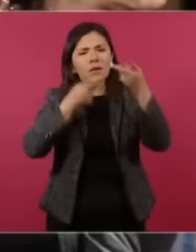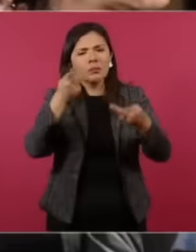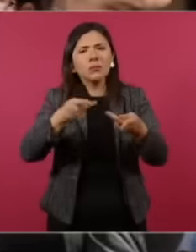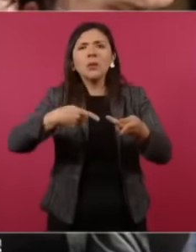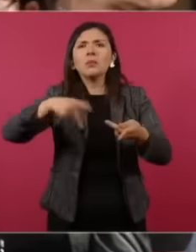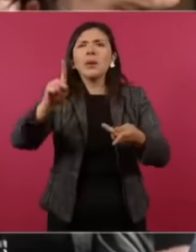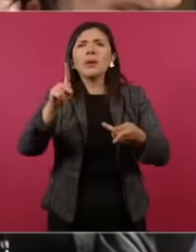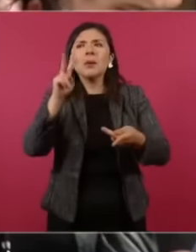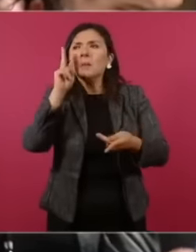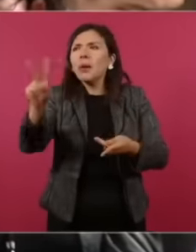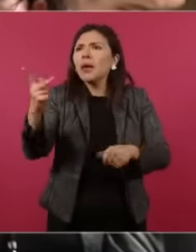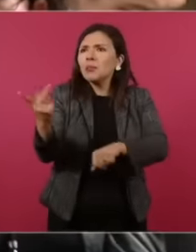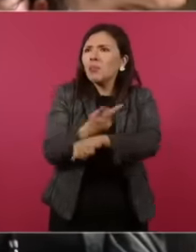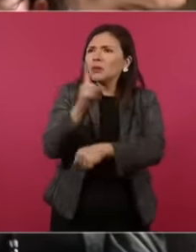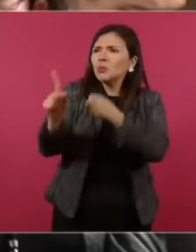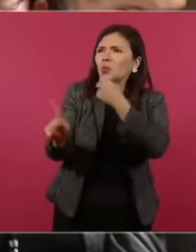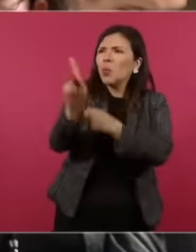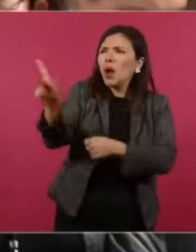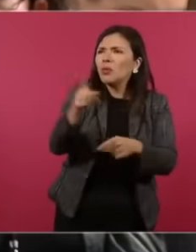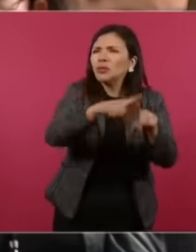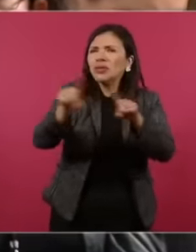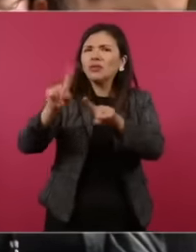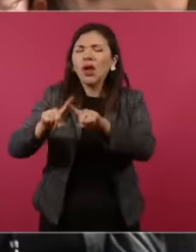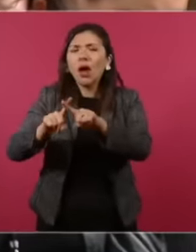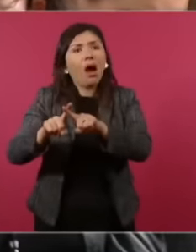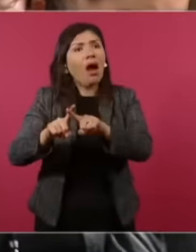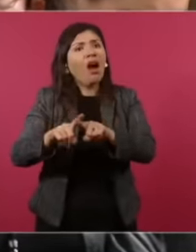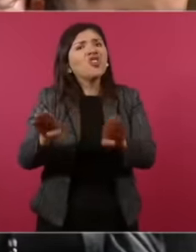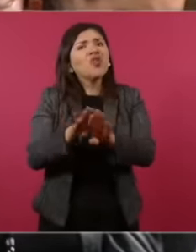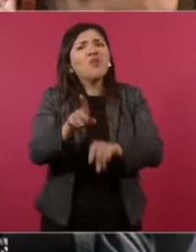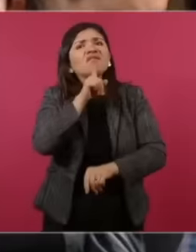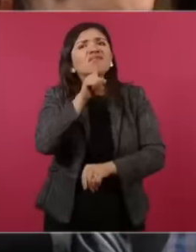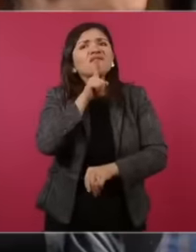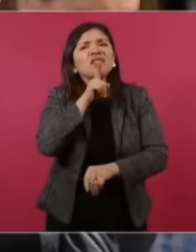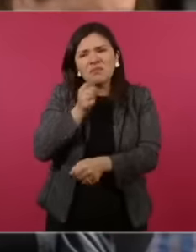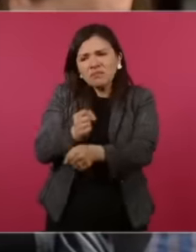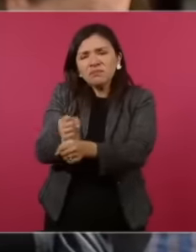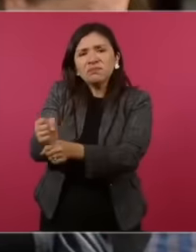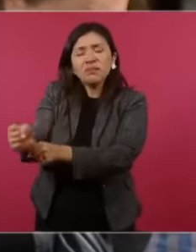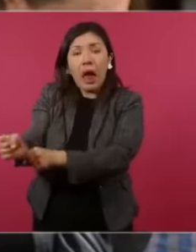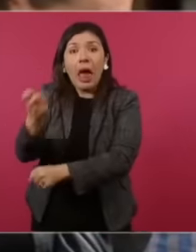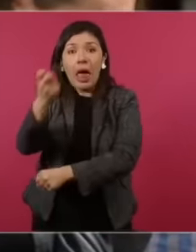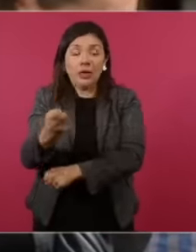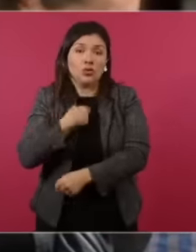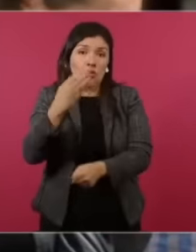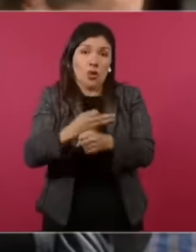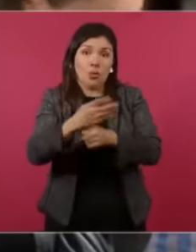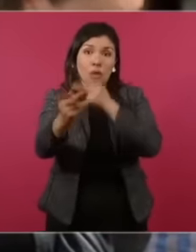in our towns and they order us to repress And that is the question that I have for you and in fact